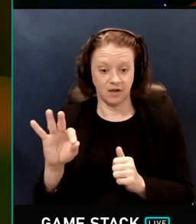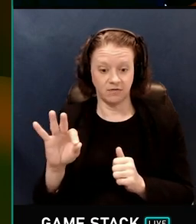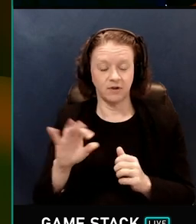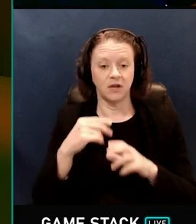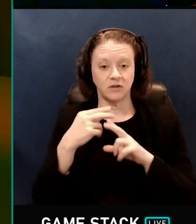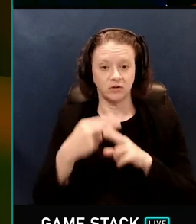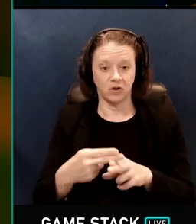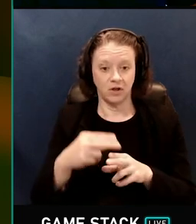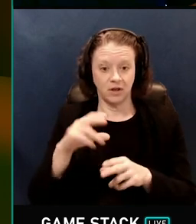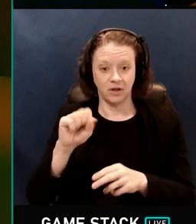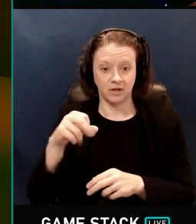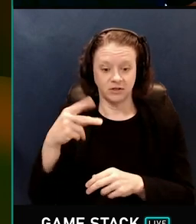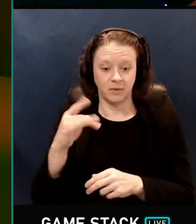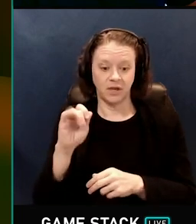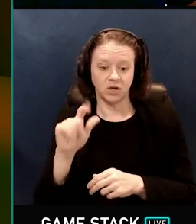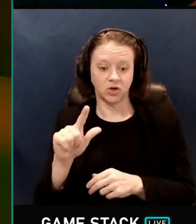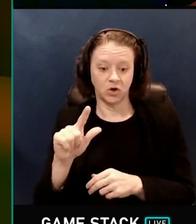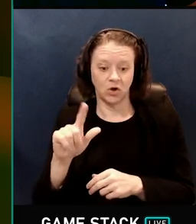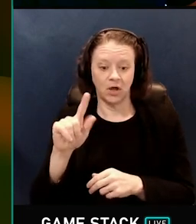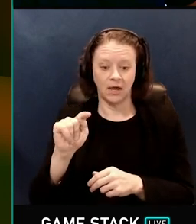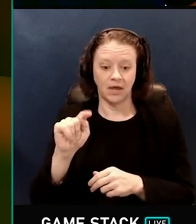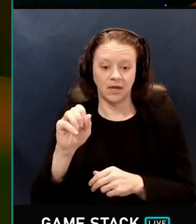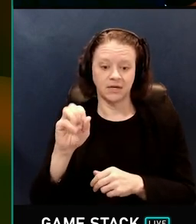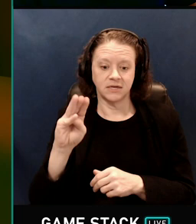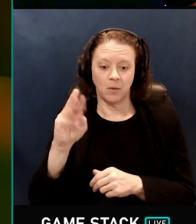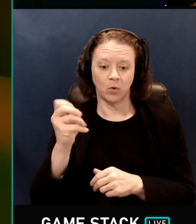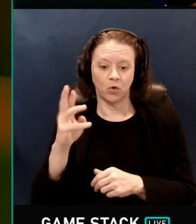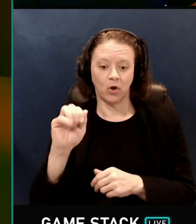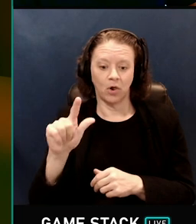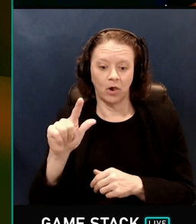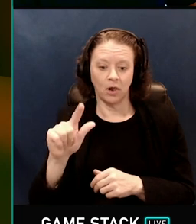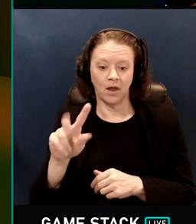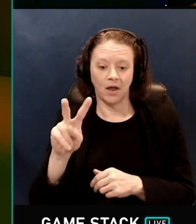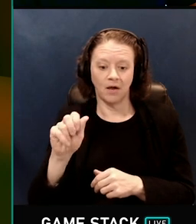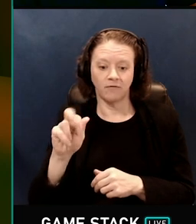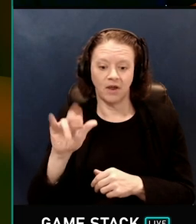temporal Variance Guided Filtering for the diffuse denoising.